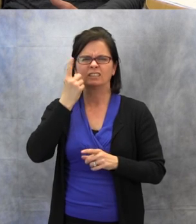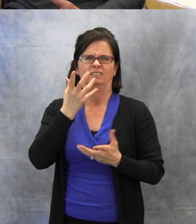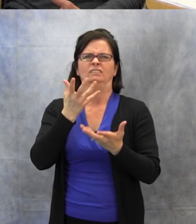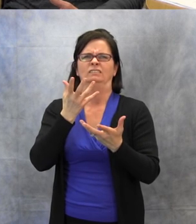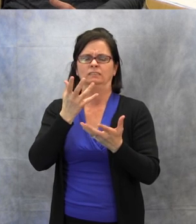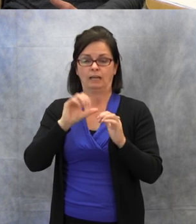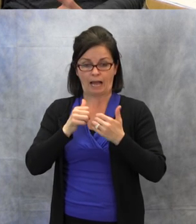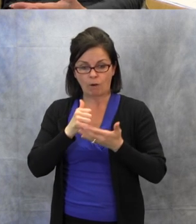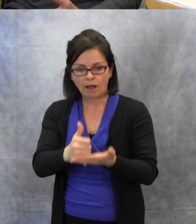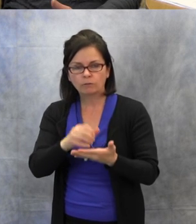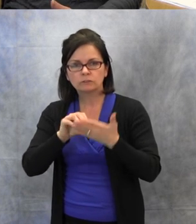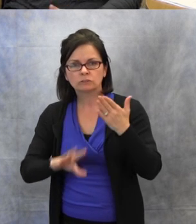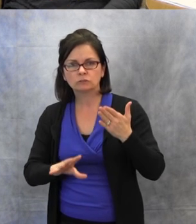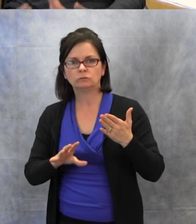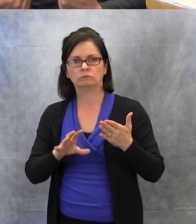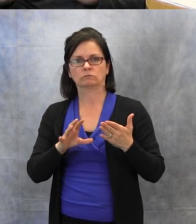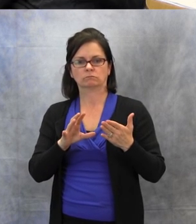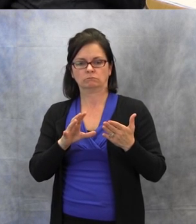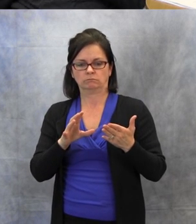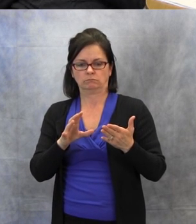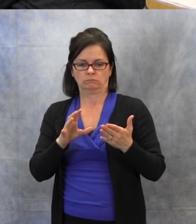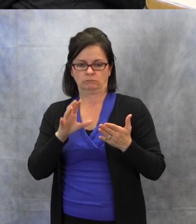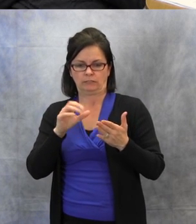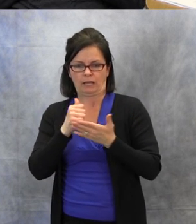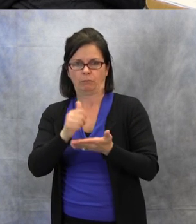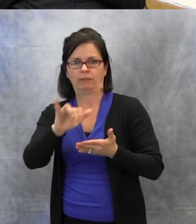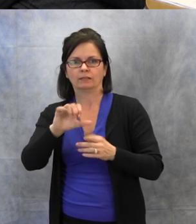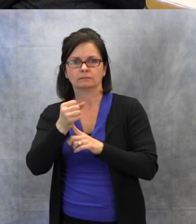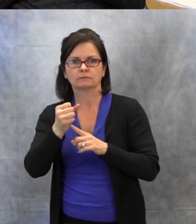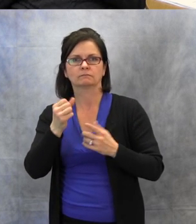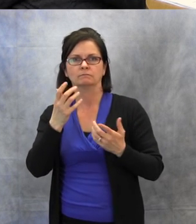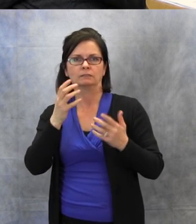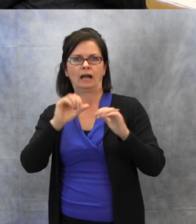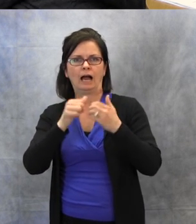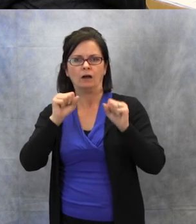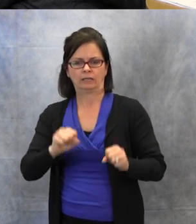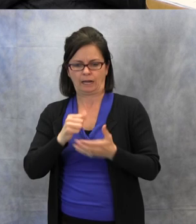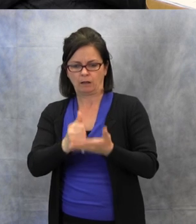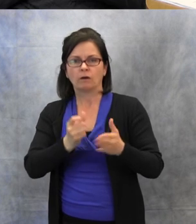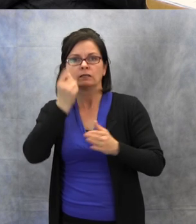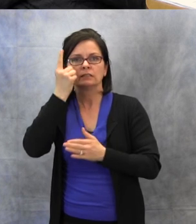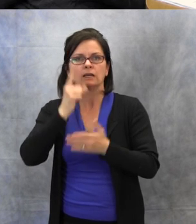by the other person? Or maybe they didn't understand me, the student,